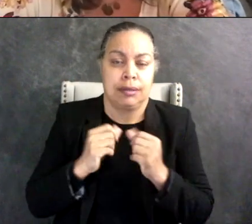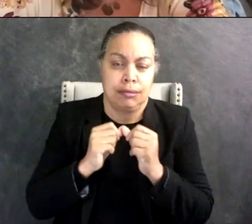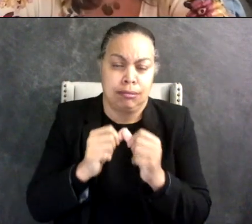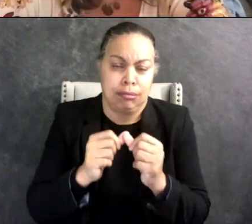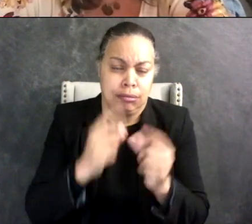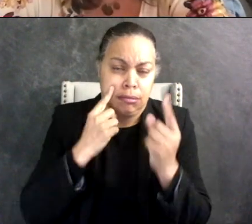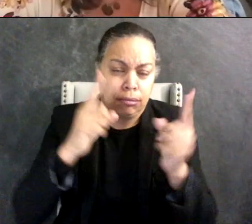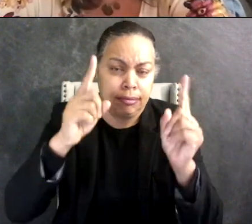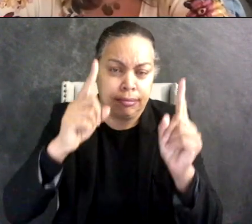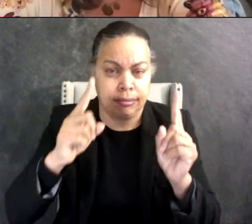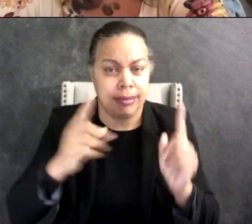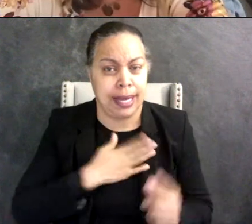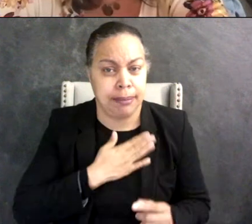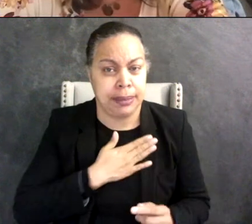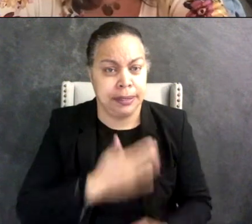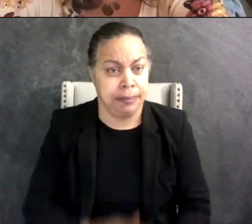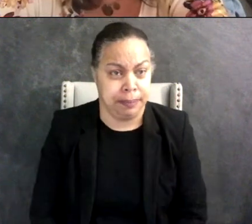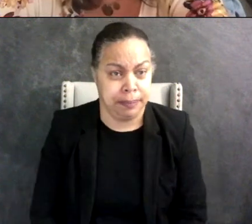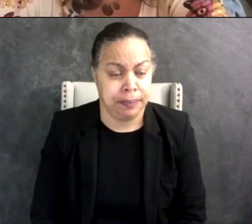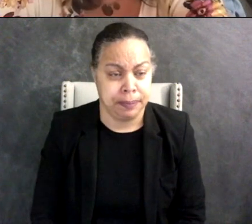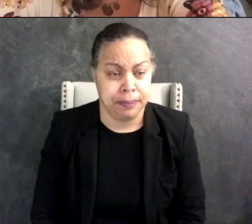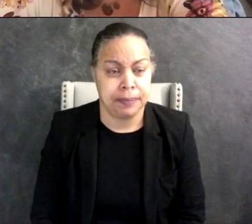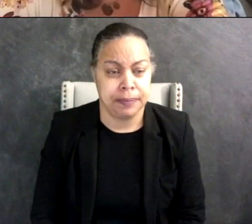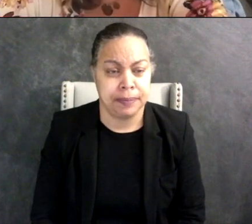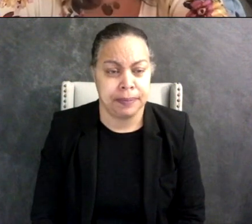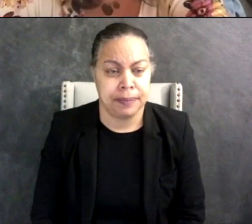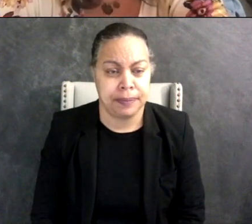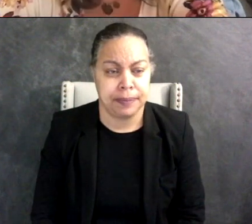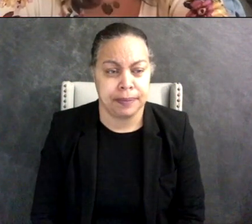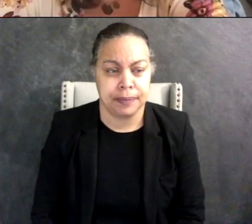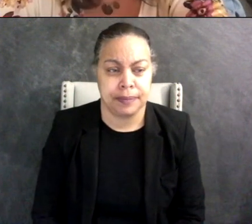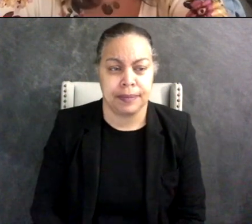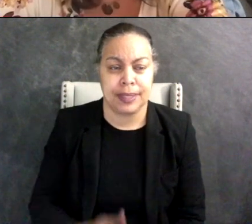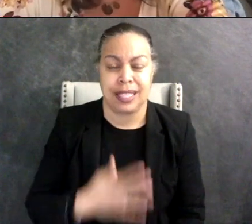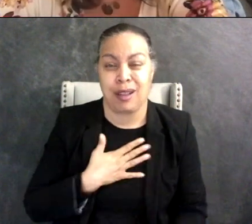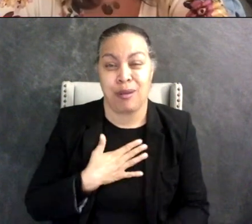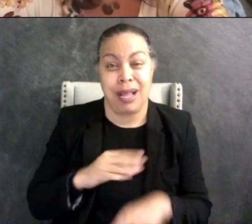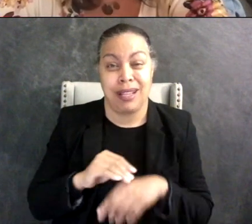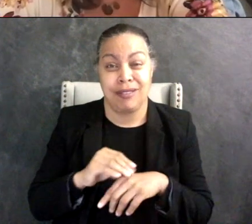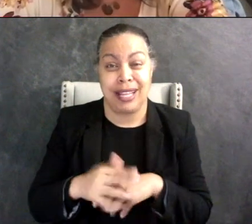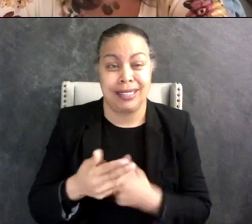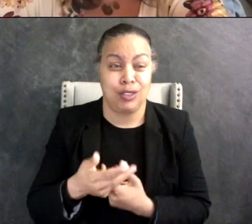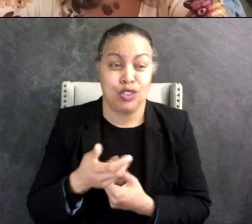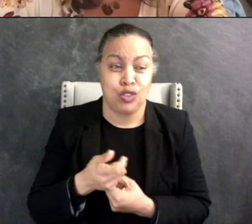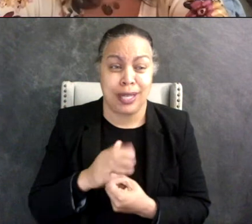I think my main advice would be to trust your child because I think a